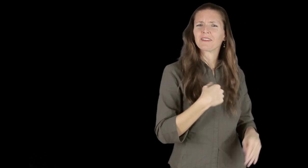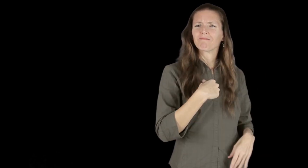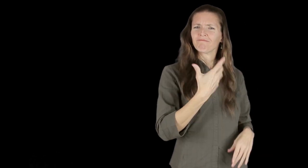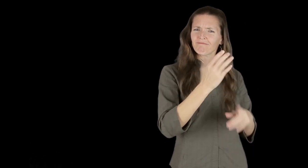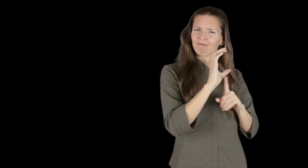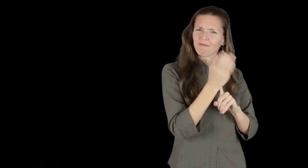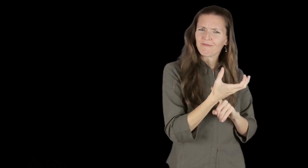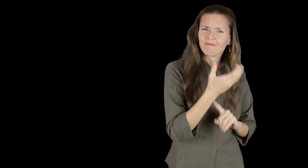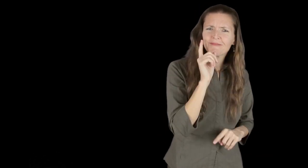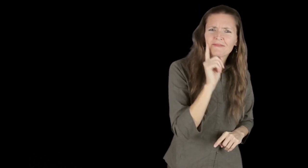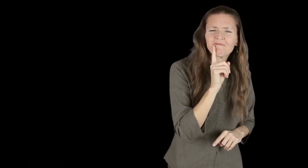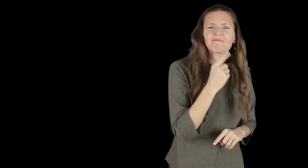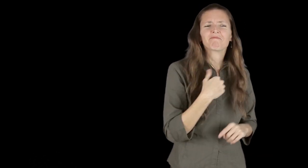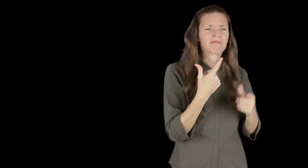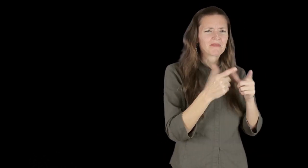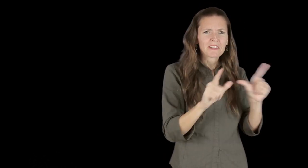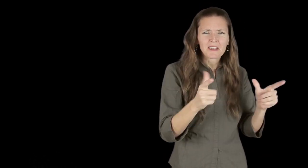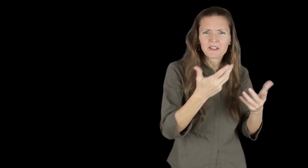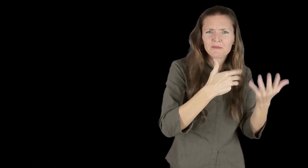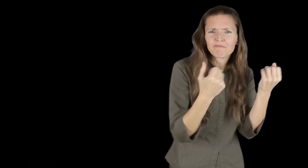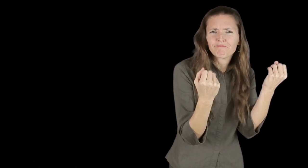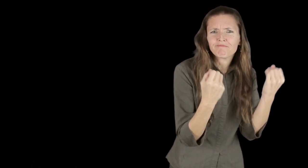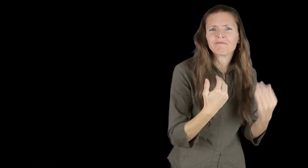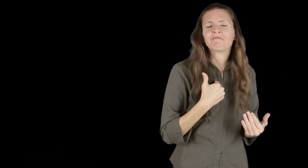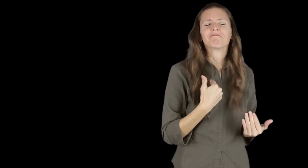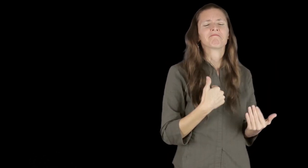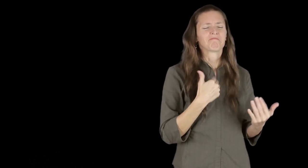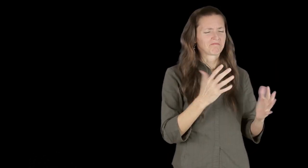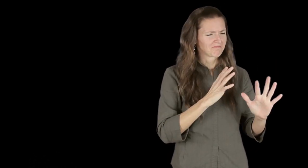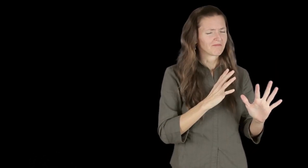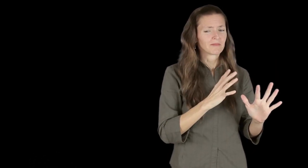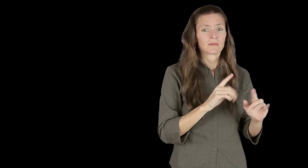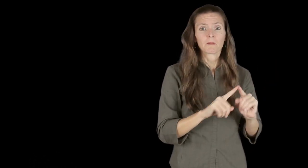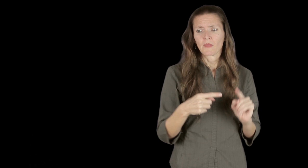I thought it was fine for me to do this because I am a member of the Deaf community, I’m culturally Deaf, I use sign language, and so forth.